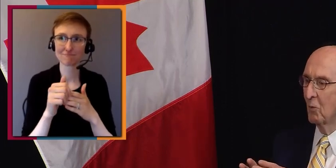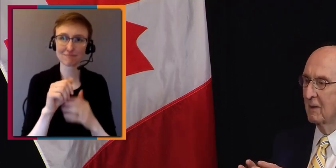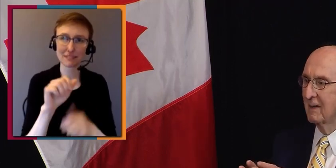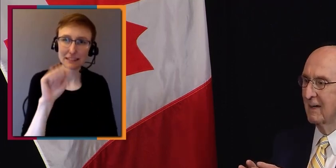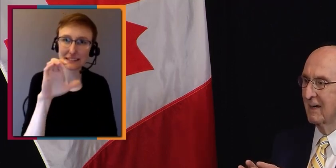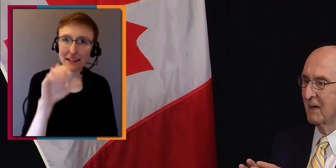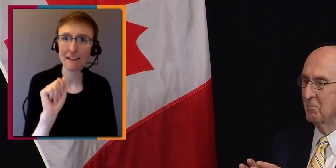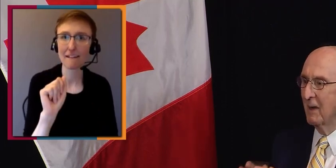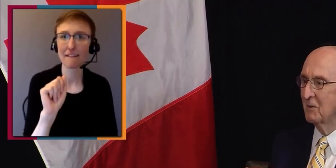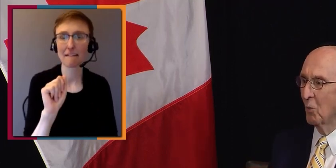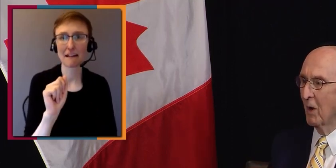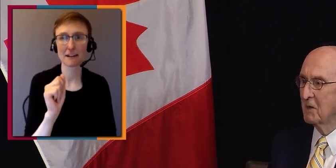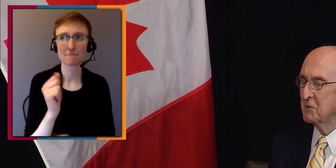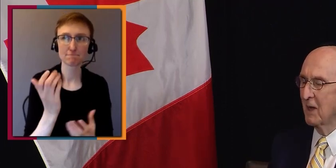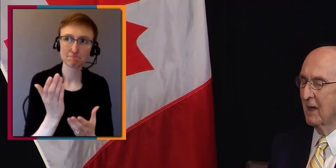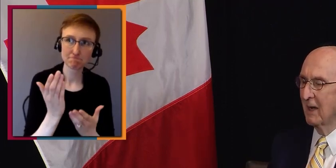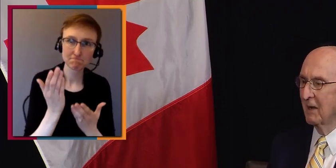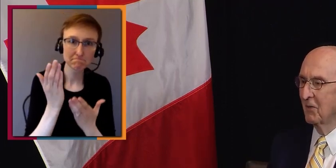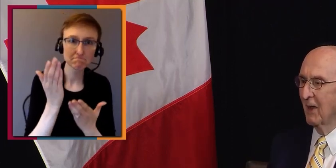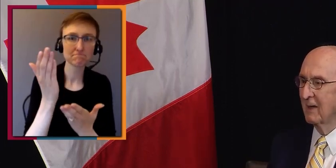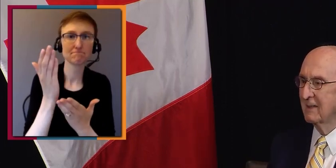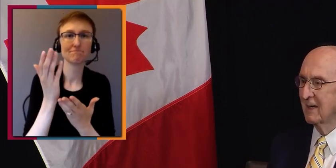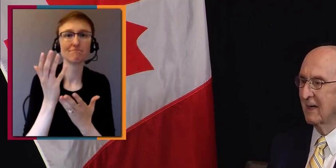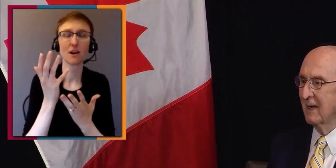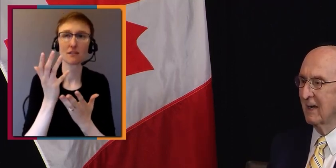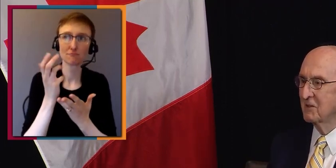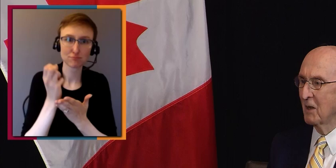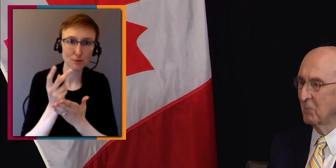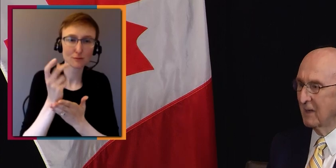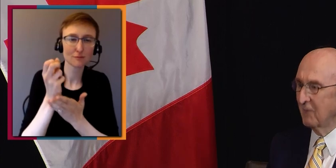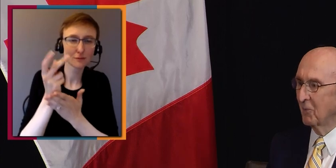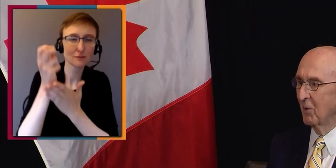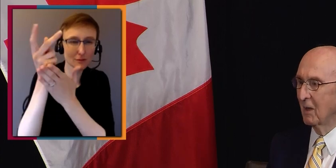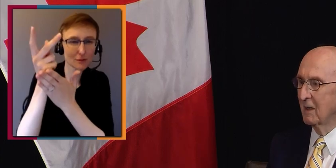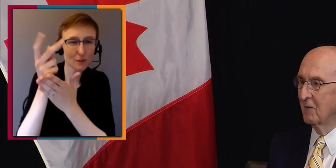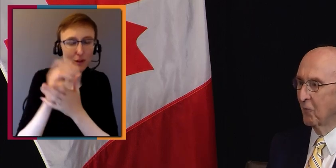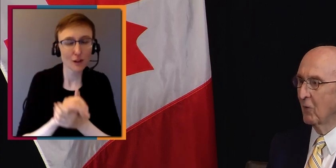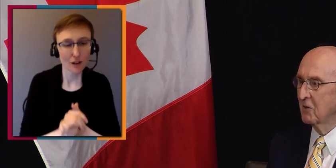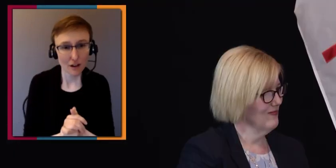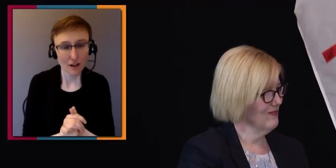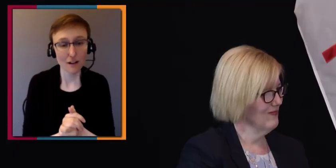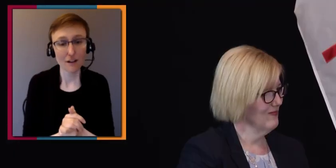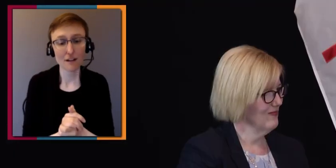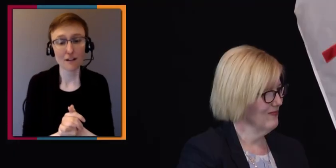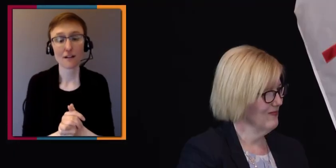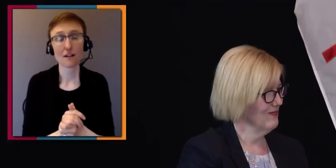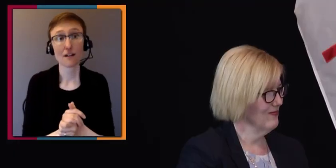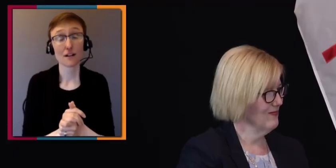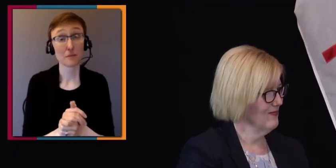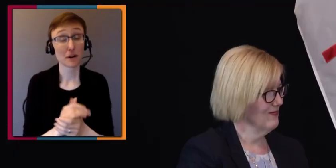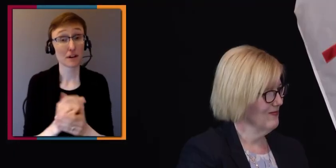and what it meant was that it's unbelievable four years later that you've achieved so much.